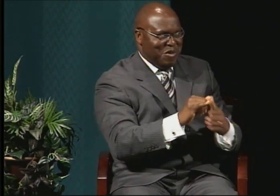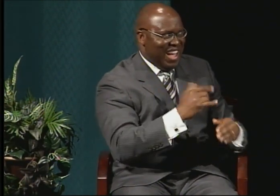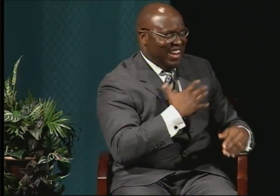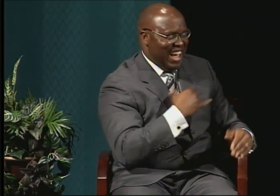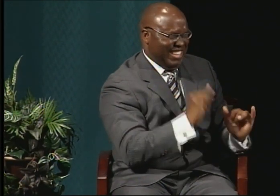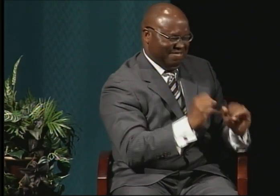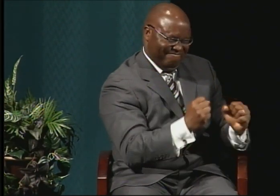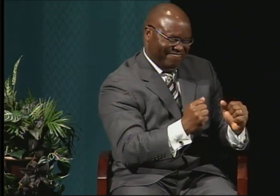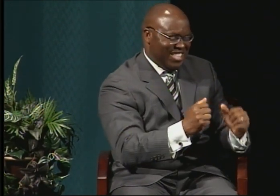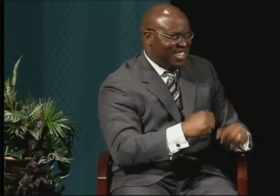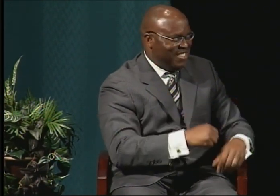Thank you very much. So next question, please.